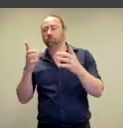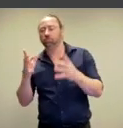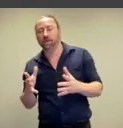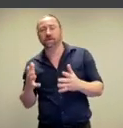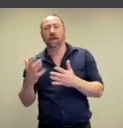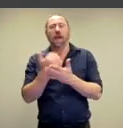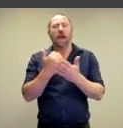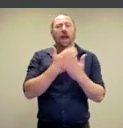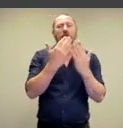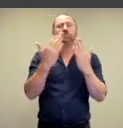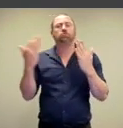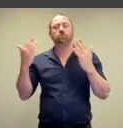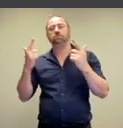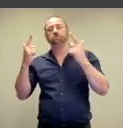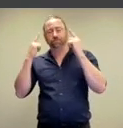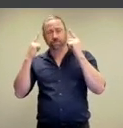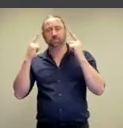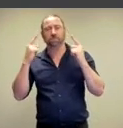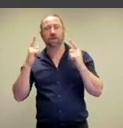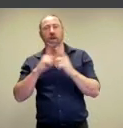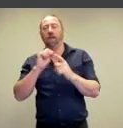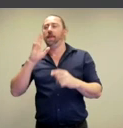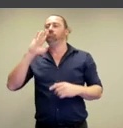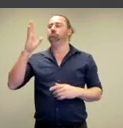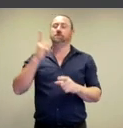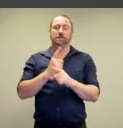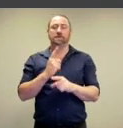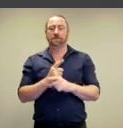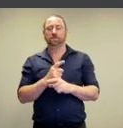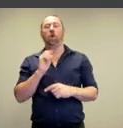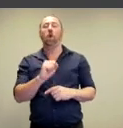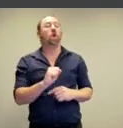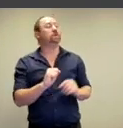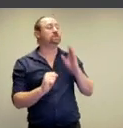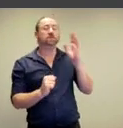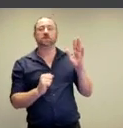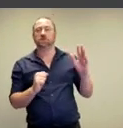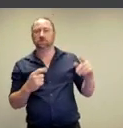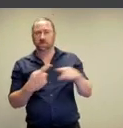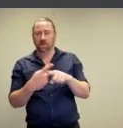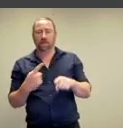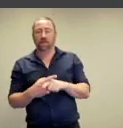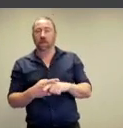artists, directors, collectors,